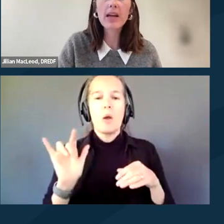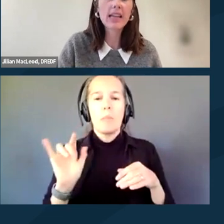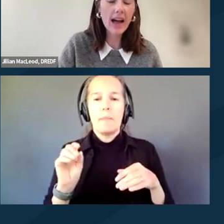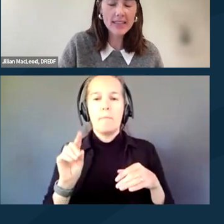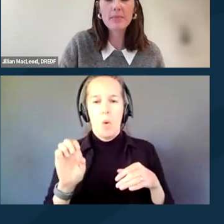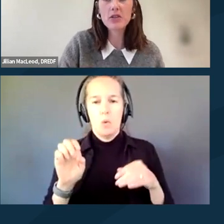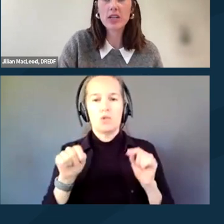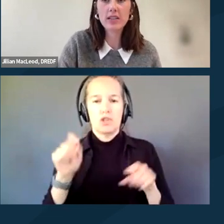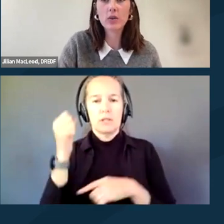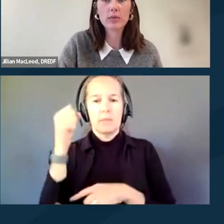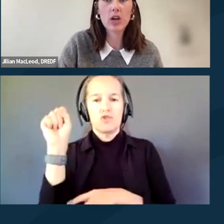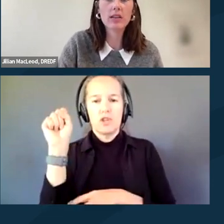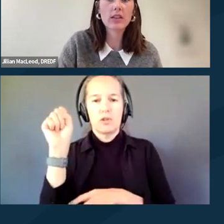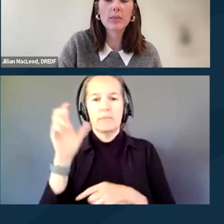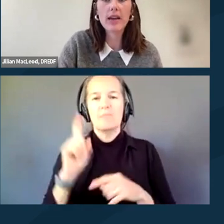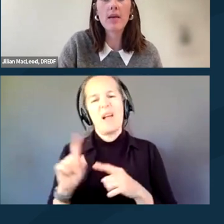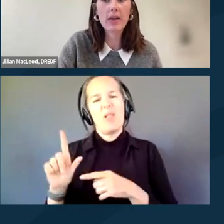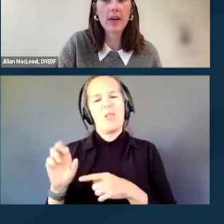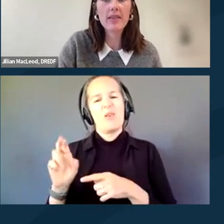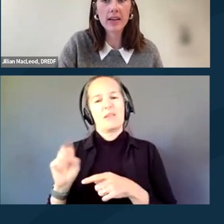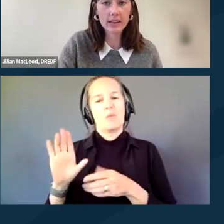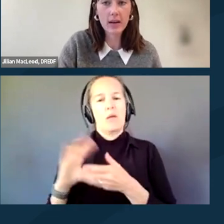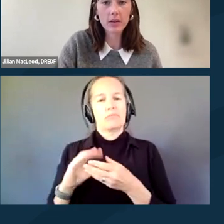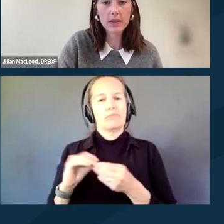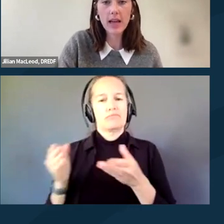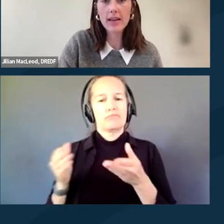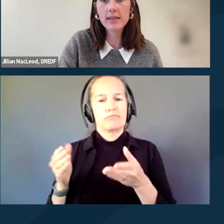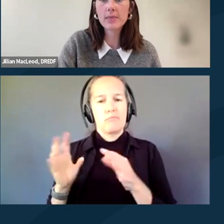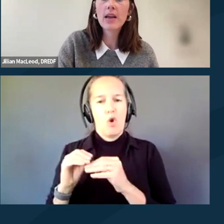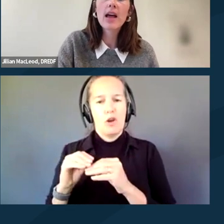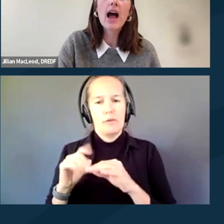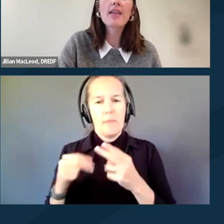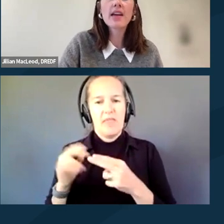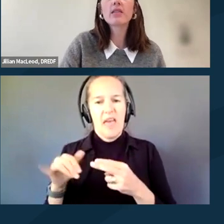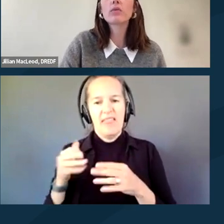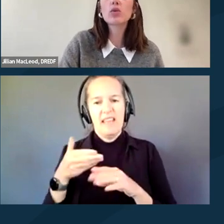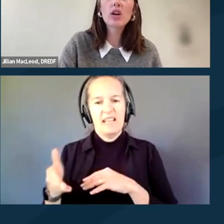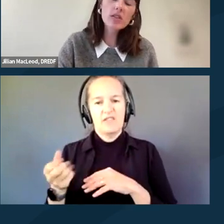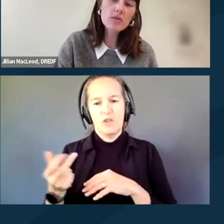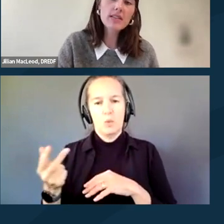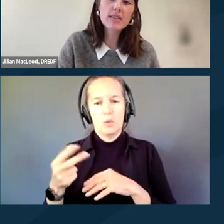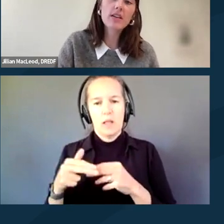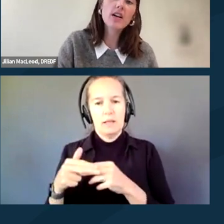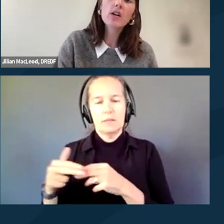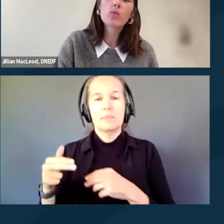But yeah, as I mentioned, Lauren will talk a little bit about that in the next couple of slides. And then you should also consider